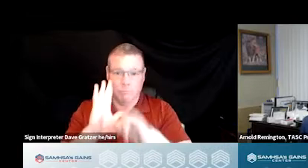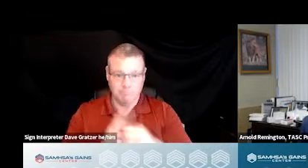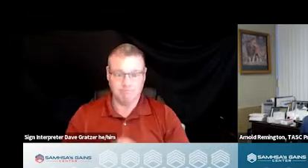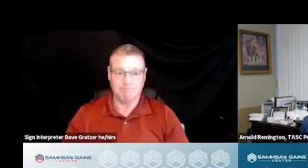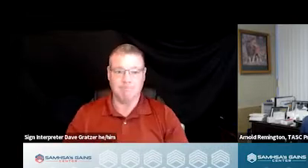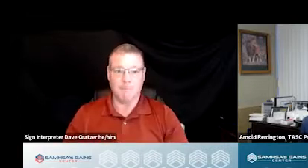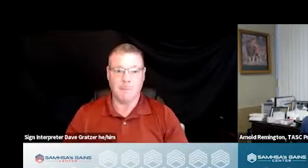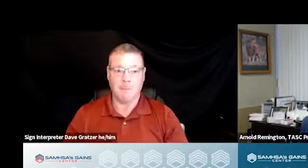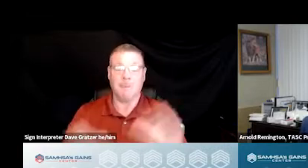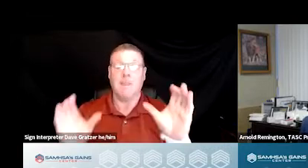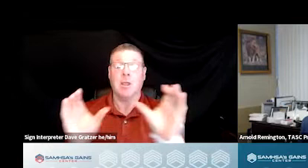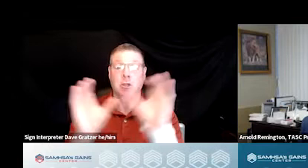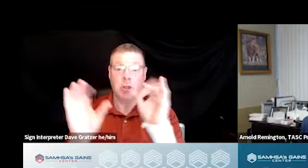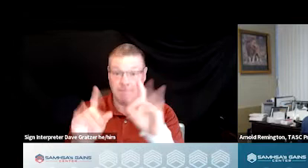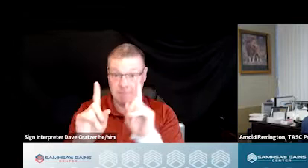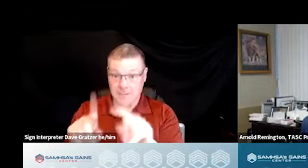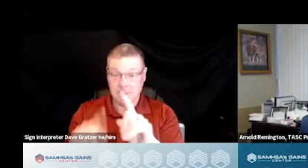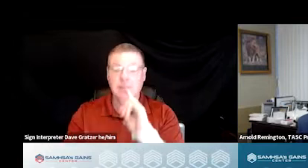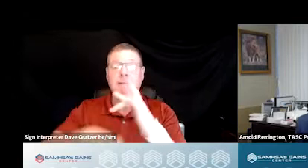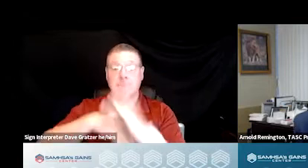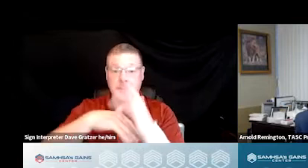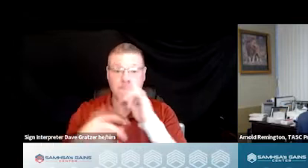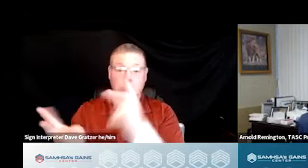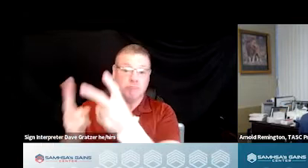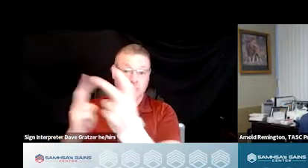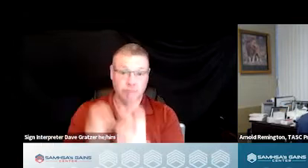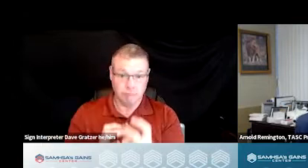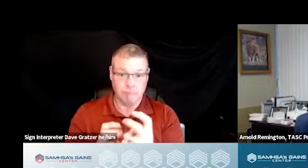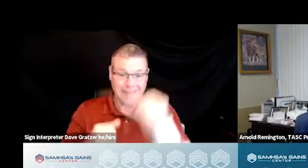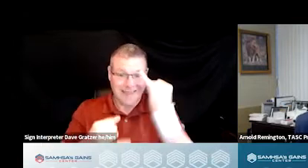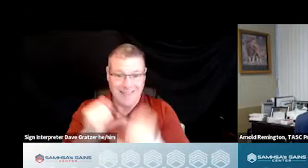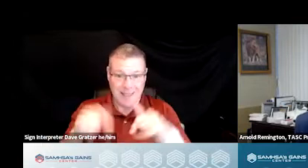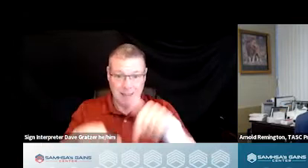A certificate of attendance will be available for download at the end of this session.